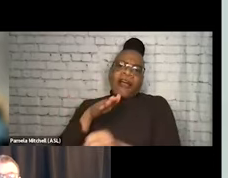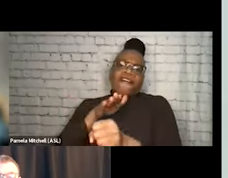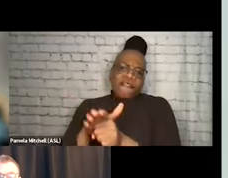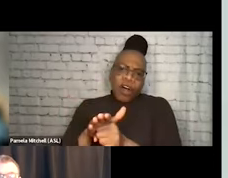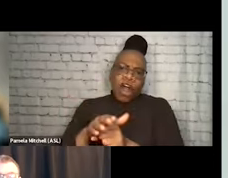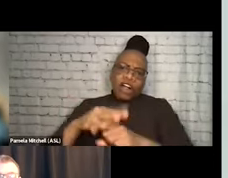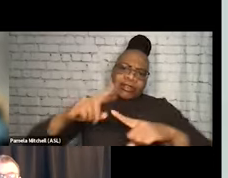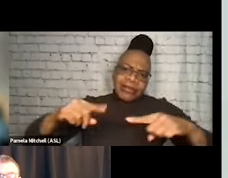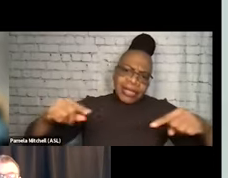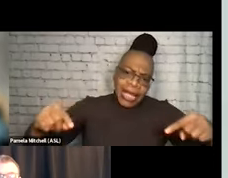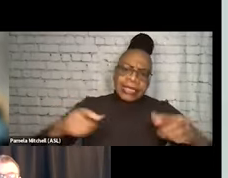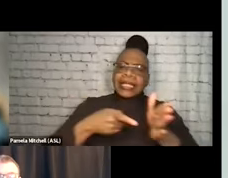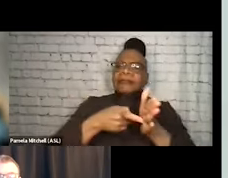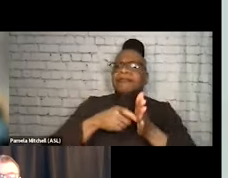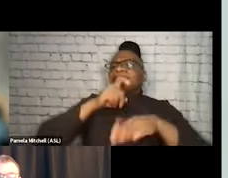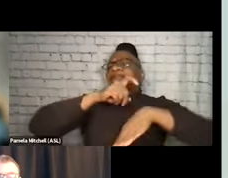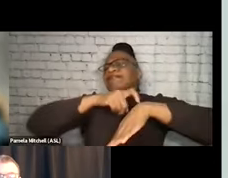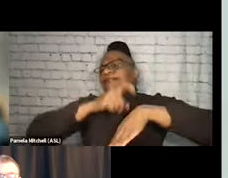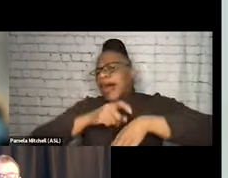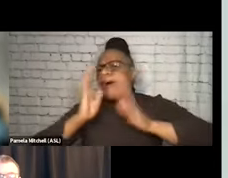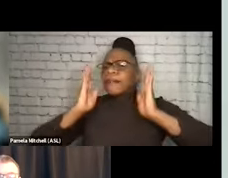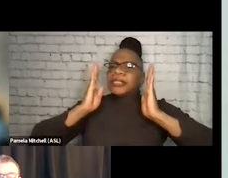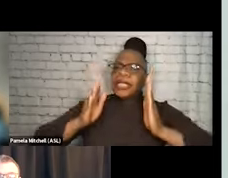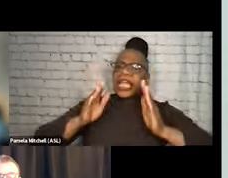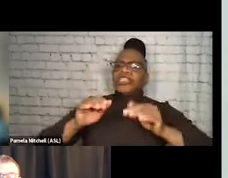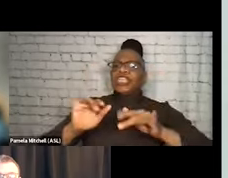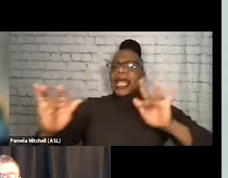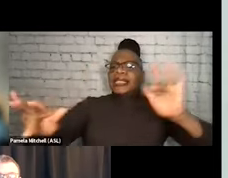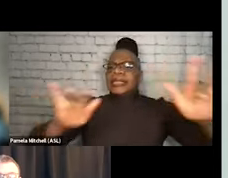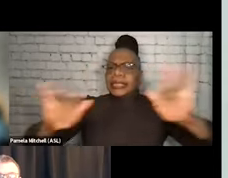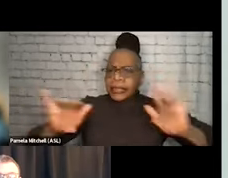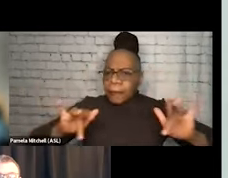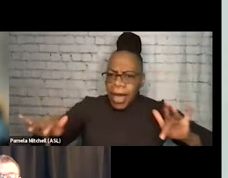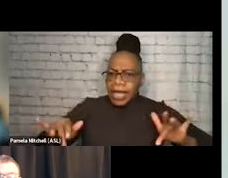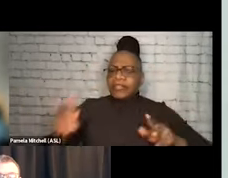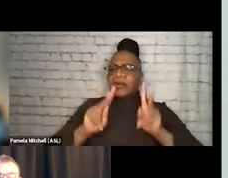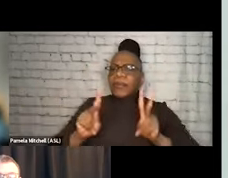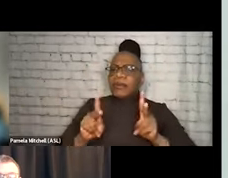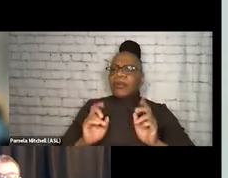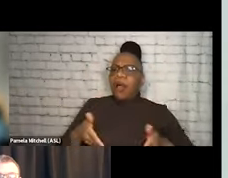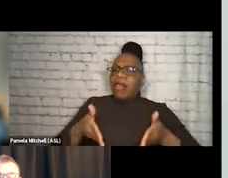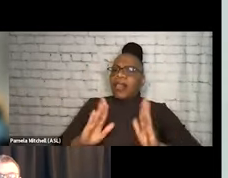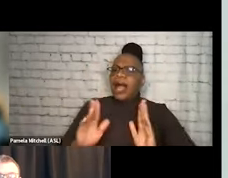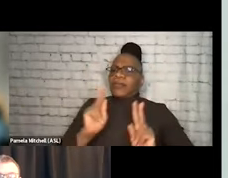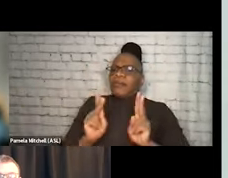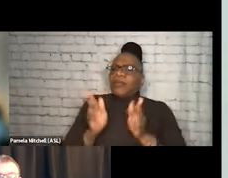demanding a lot of time, attention, space for the injection process. We can give people a small amount of supplies to get the job done as safely as possible,